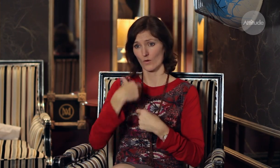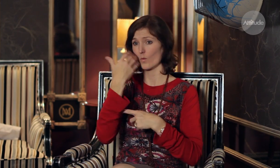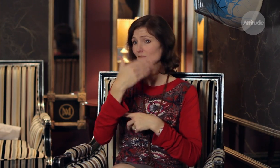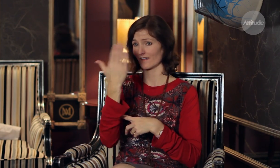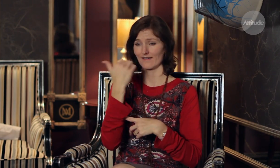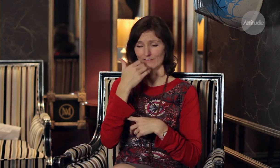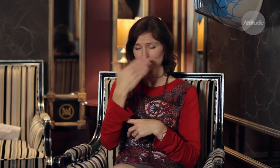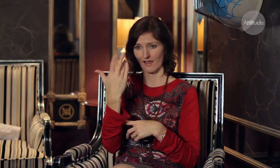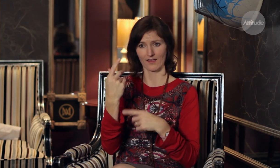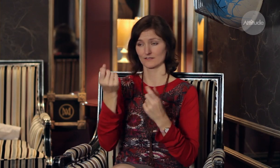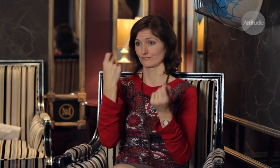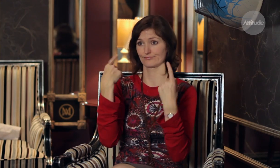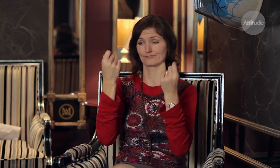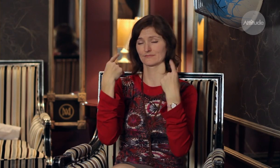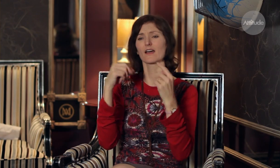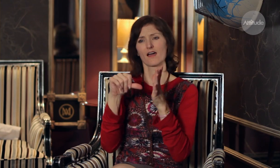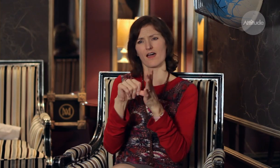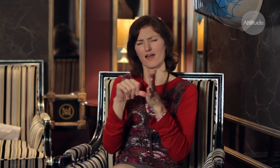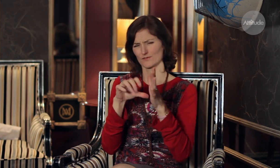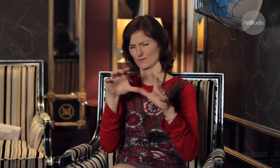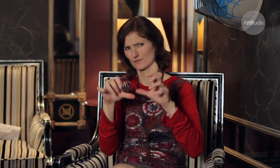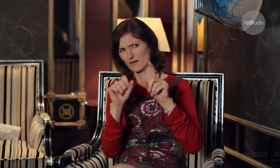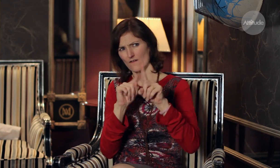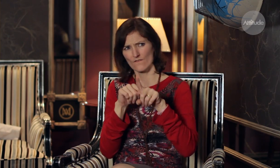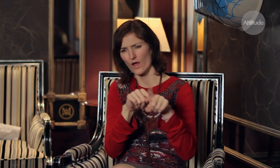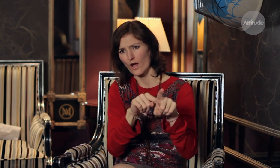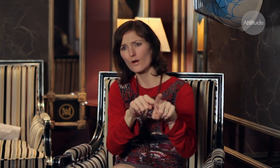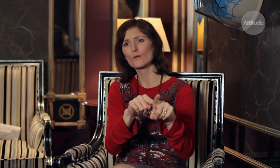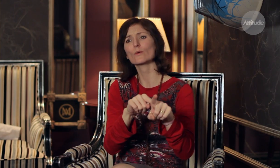and also copying from people next to me